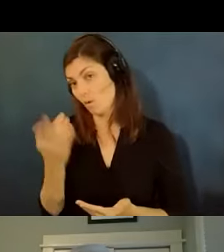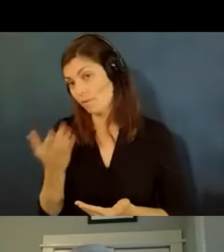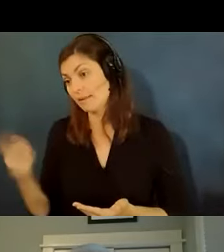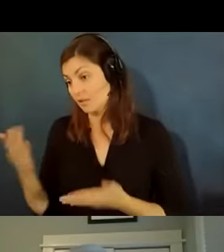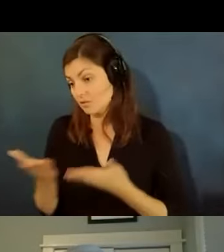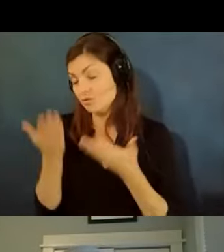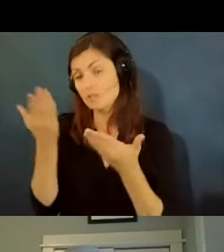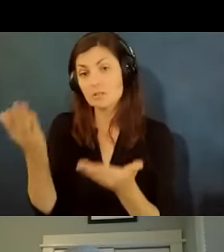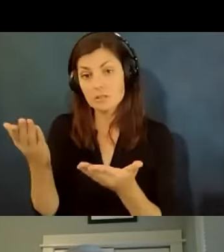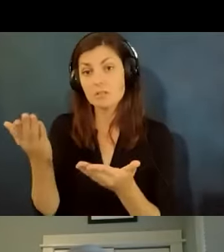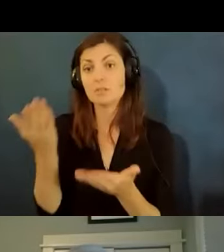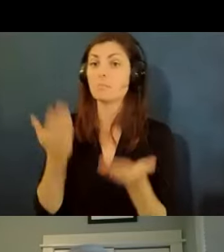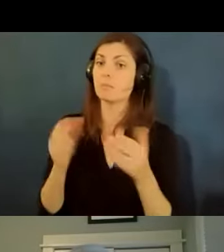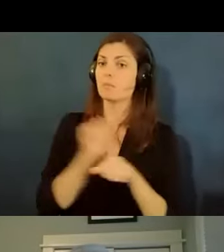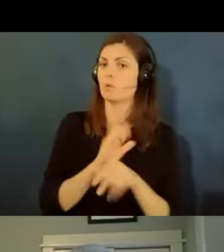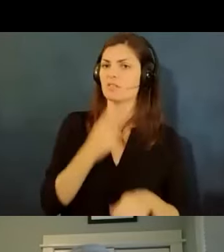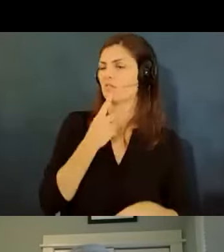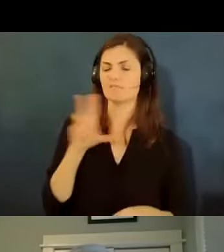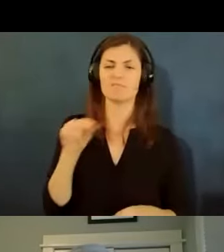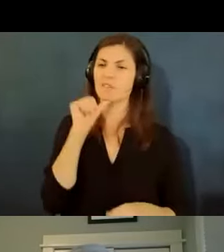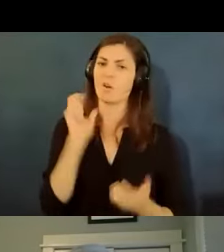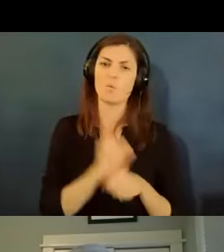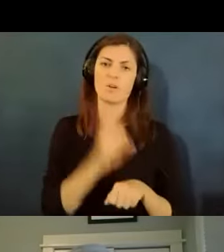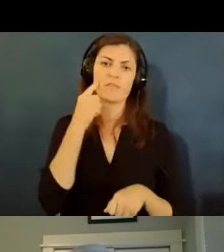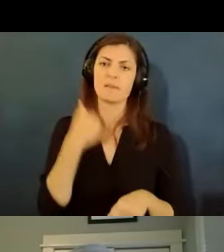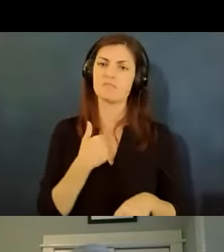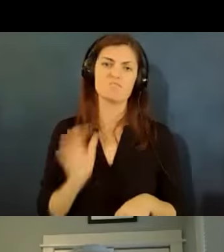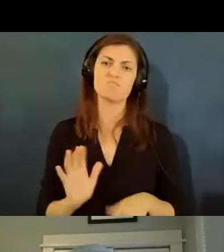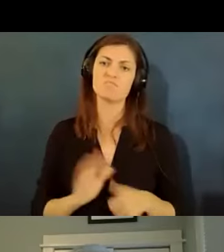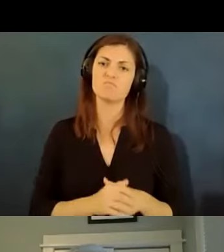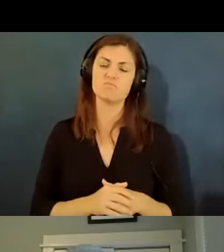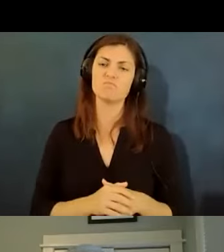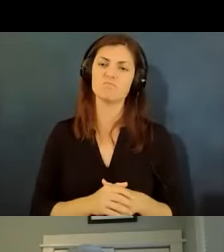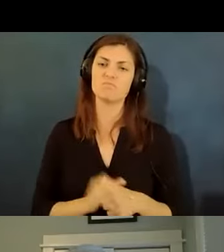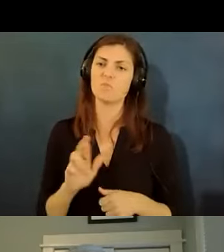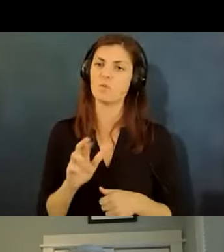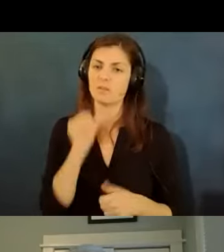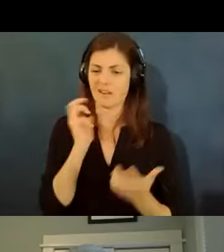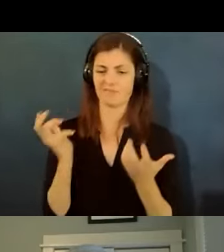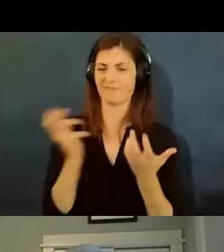and the person might say no that won't work for me um or it won't work in this workplace and then you